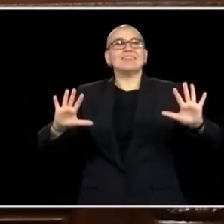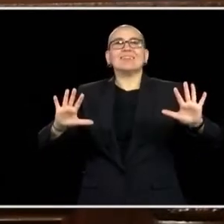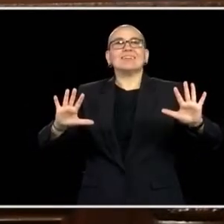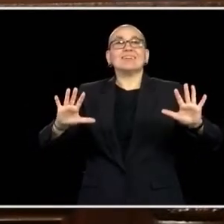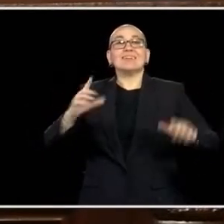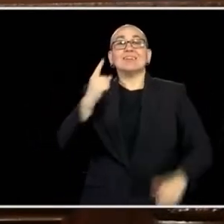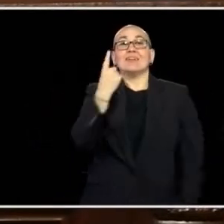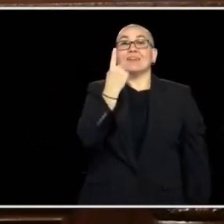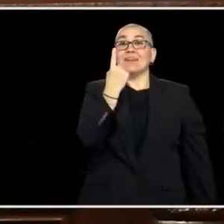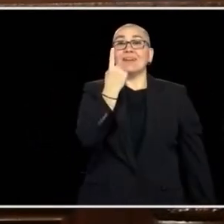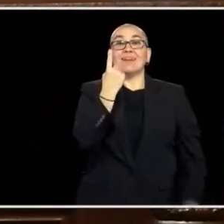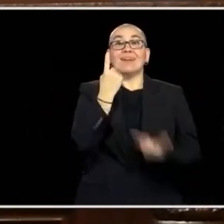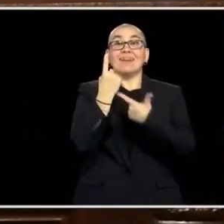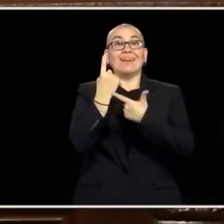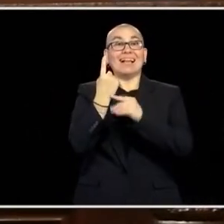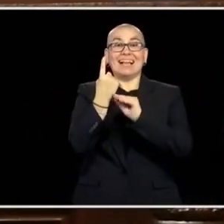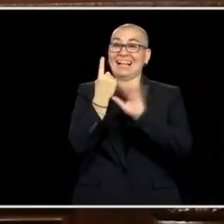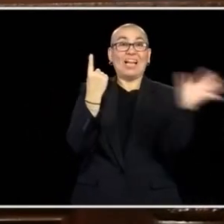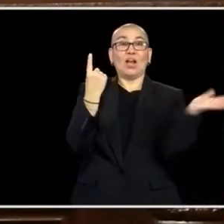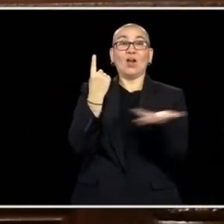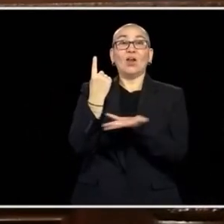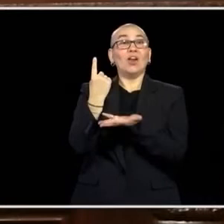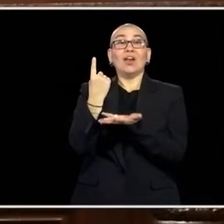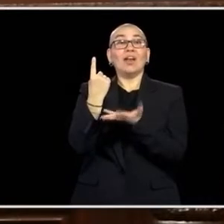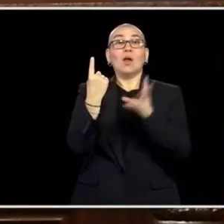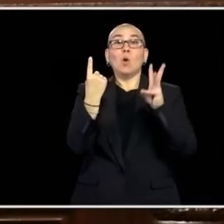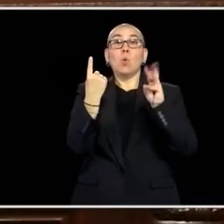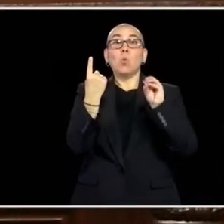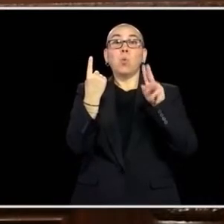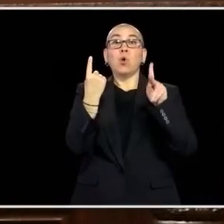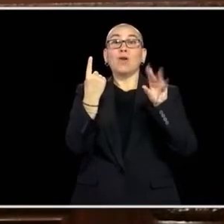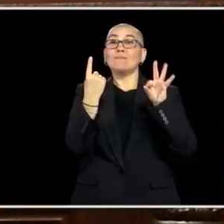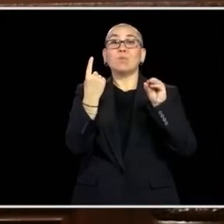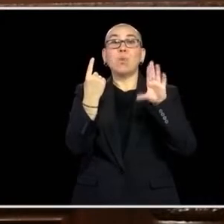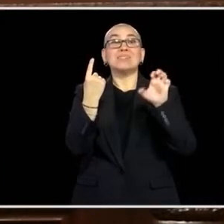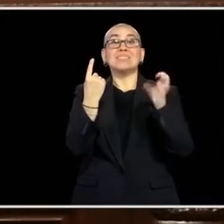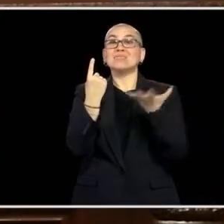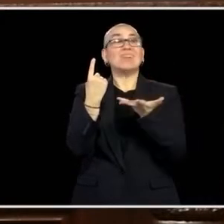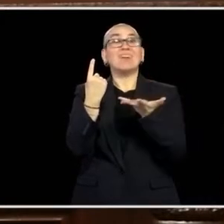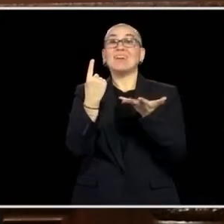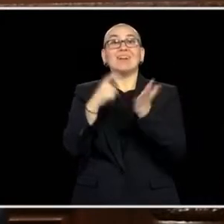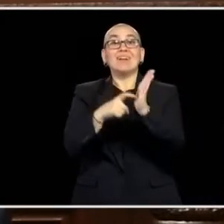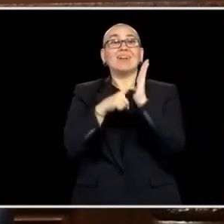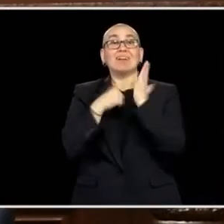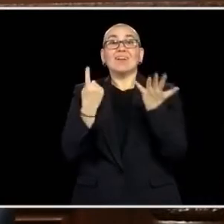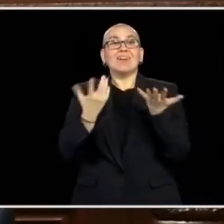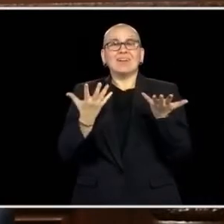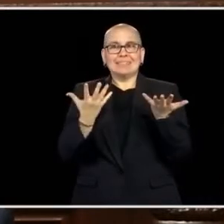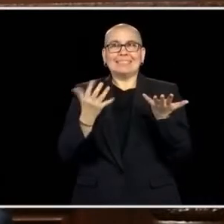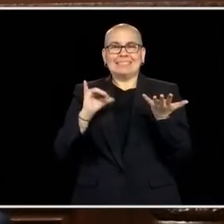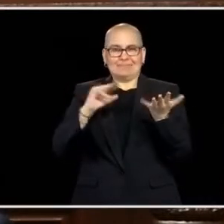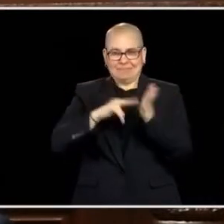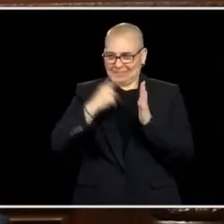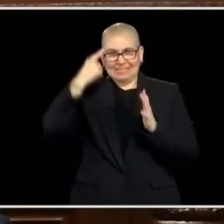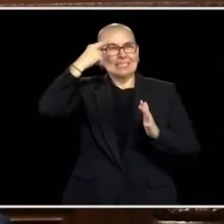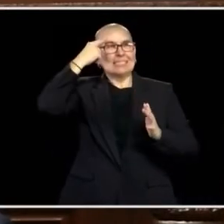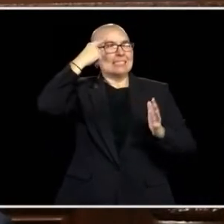AMONGST PEOPLE, THE WORKFORCE SHORTAGE S DEMANDING FOLKS TO THINK AND ACT DIFFERENTLY